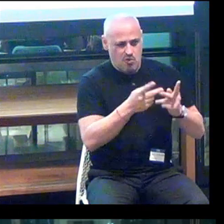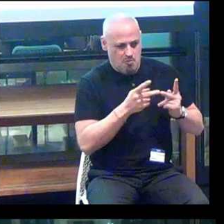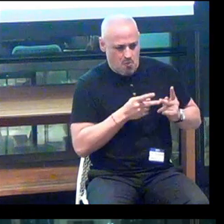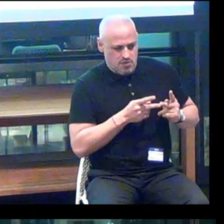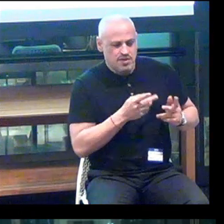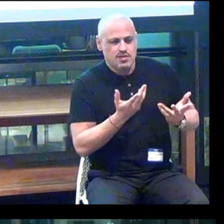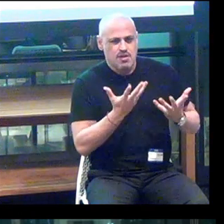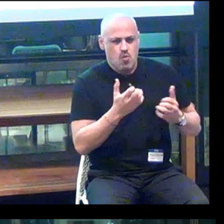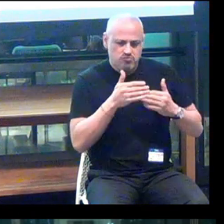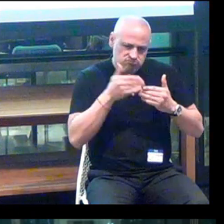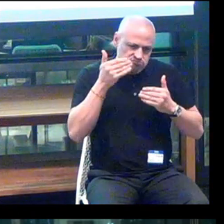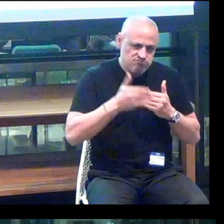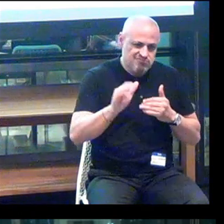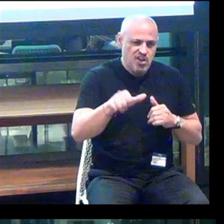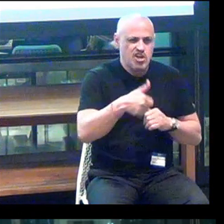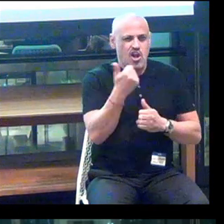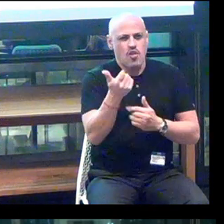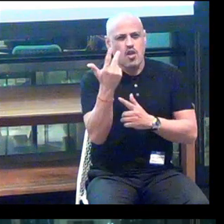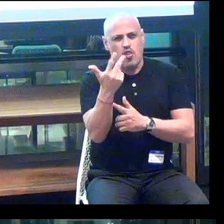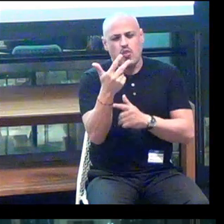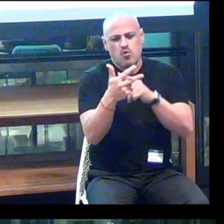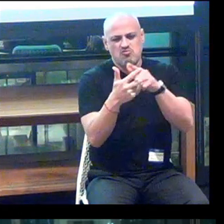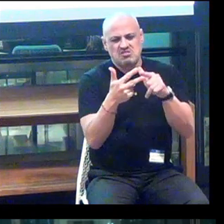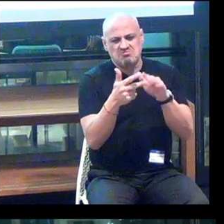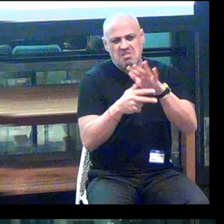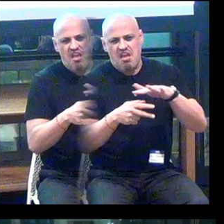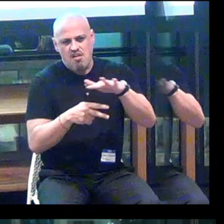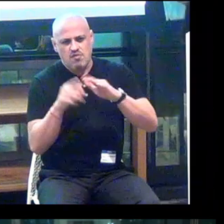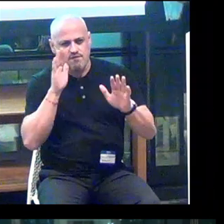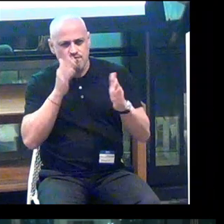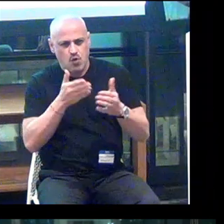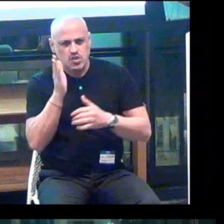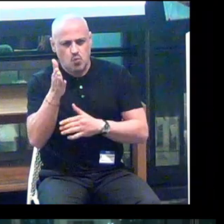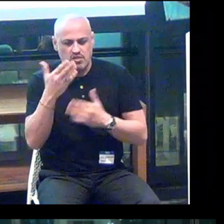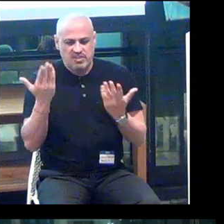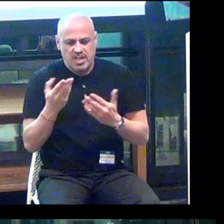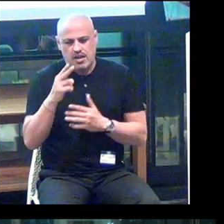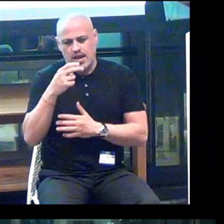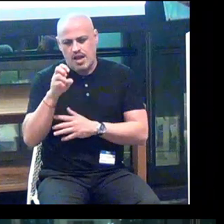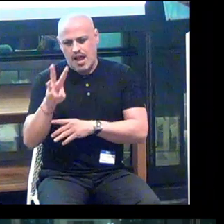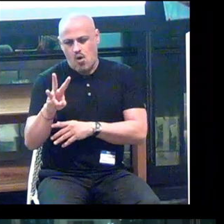And I'm just gonna move on to the other three areas of focus at Howe.